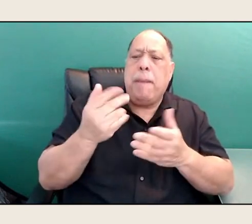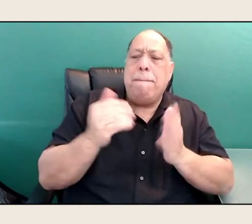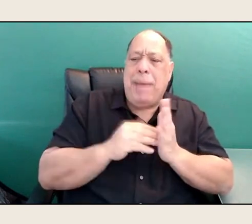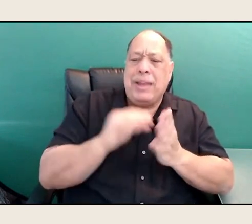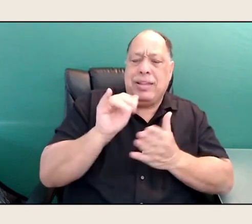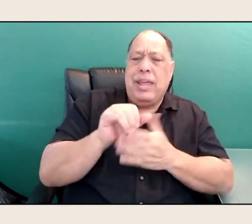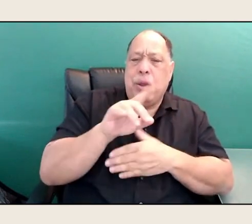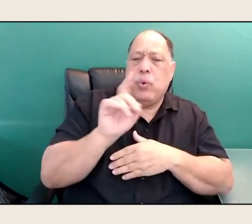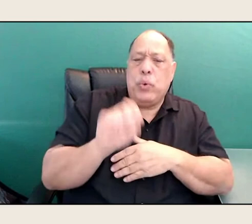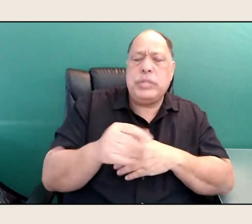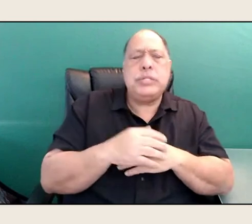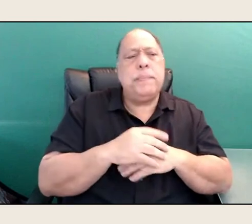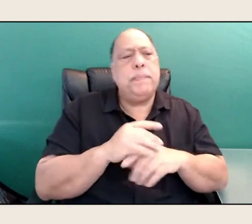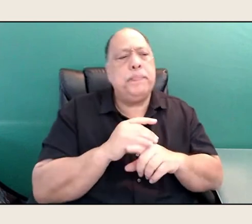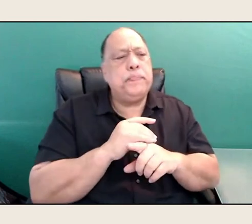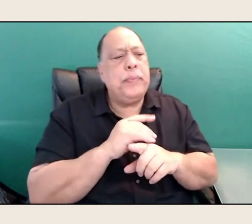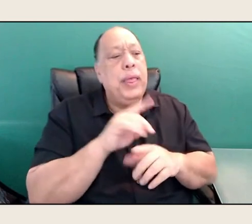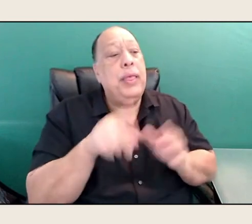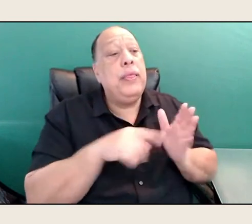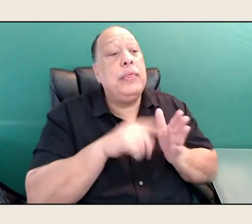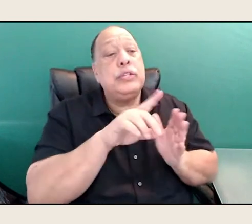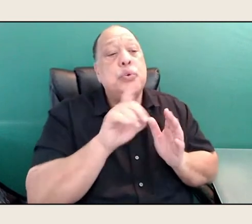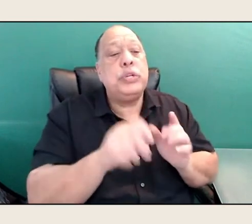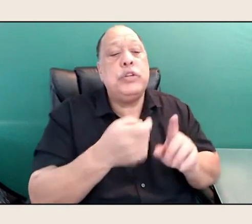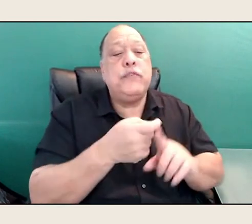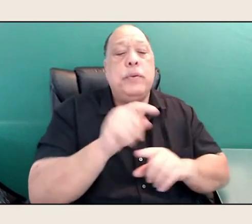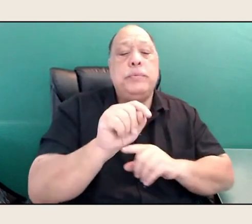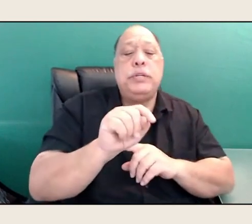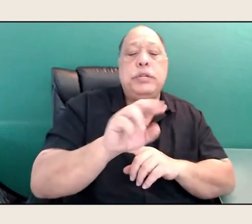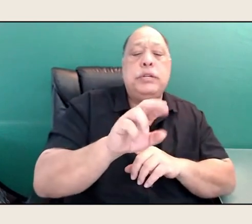This from Tracey Maras, poet and professor.